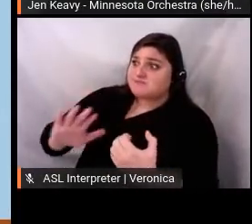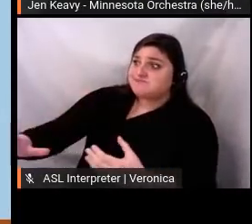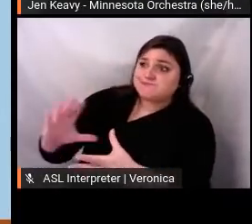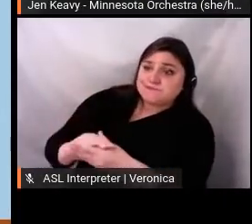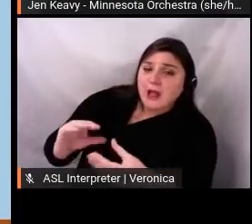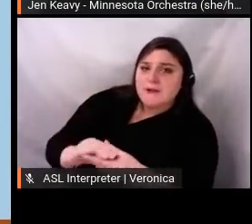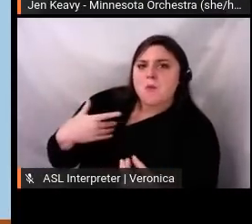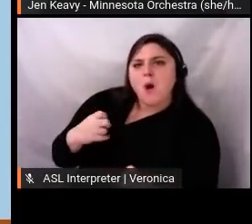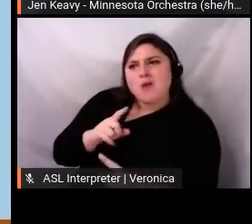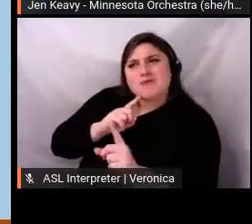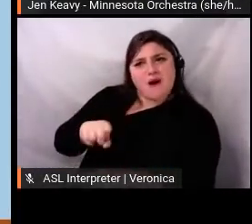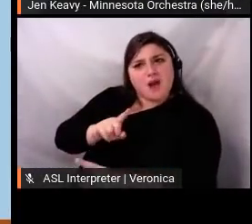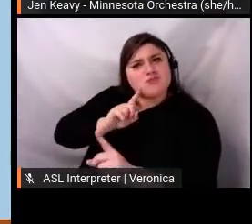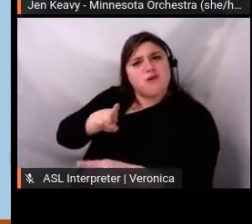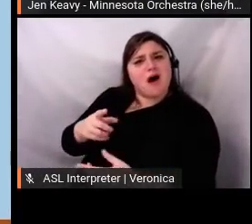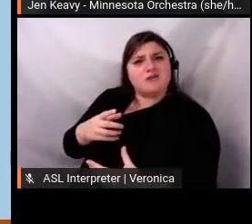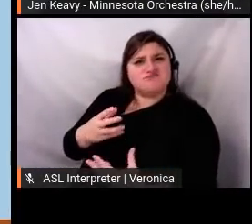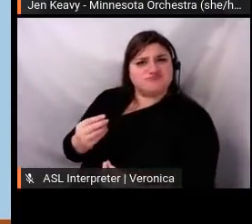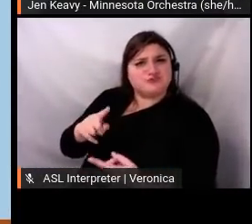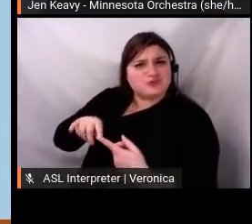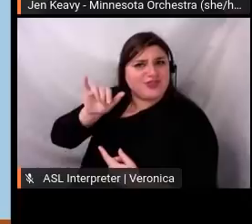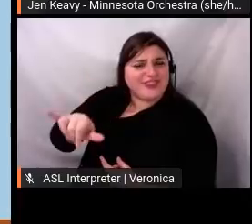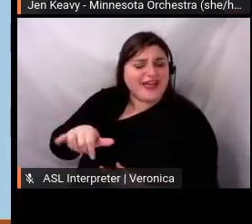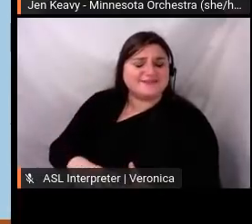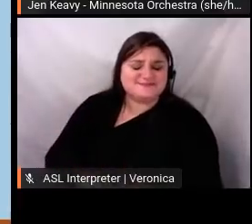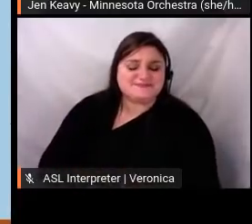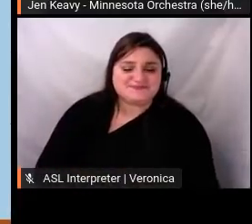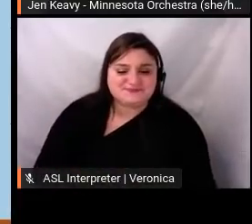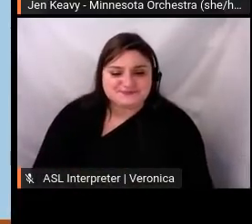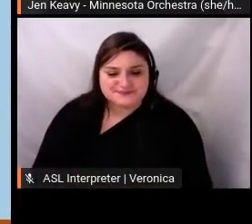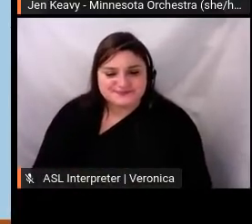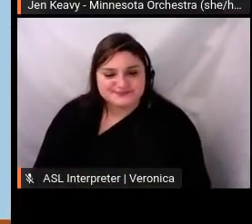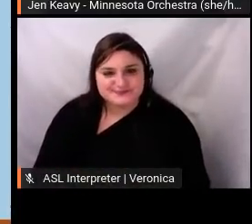messaging standpoint, we all felt strongly early on that it was important